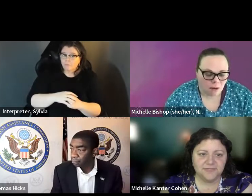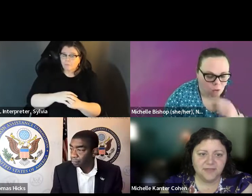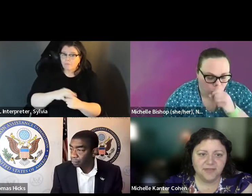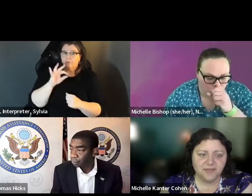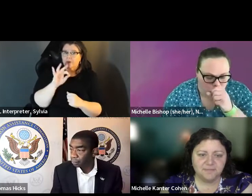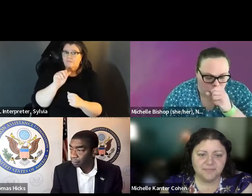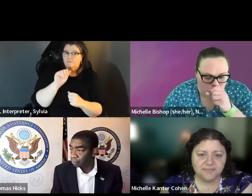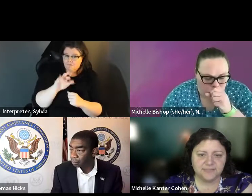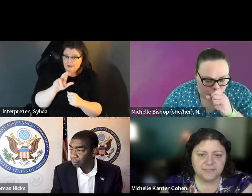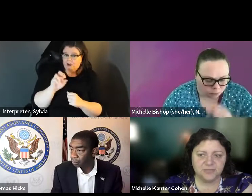» Michelle: If I can share a